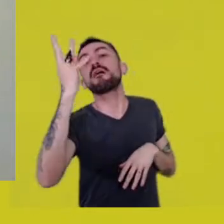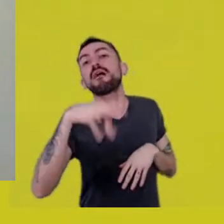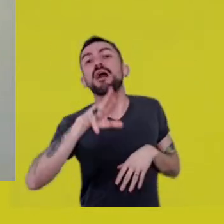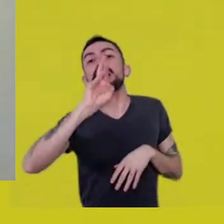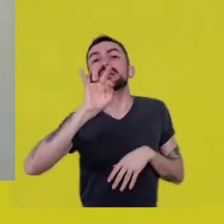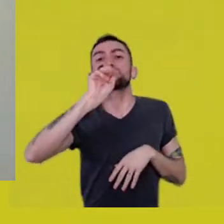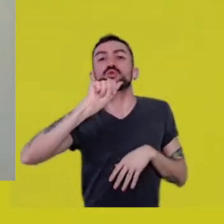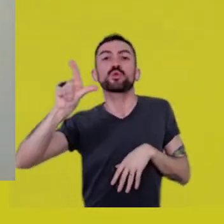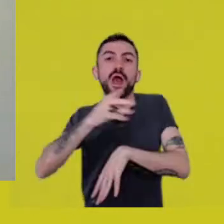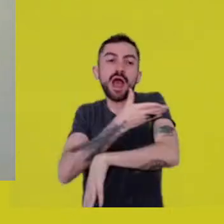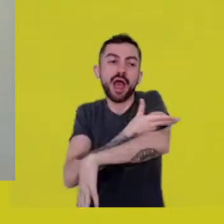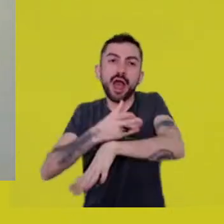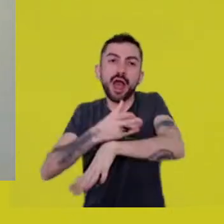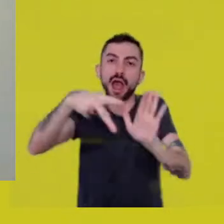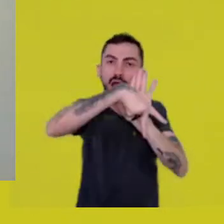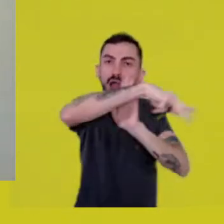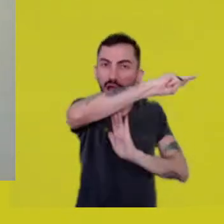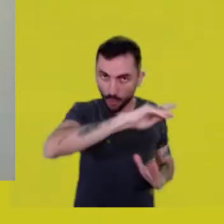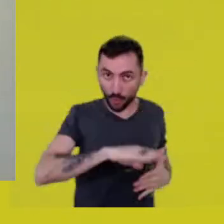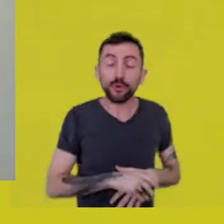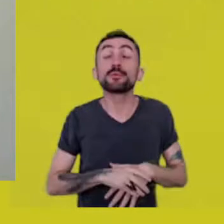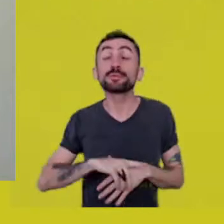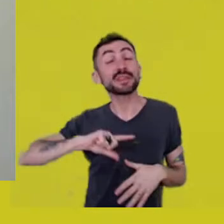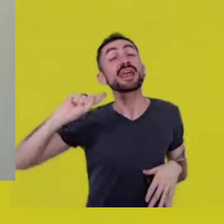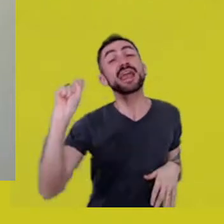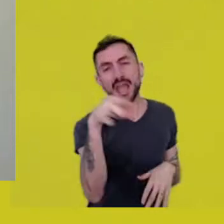They felt they were in a ritual,